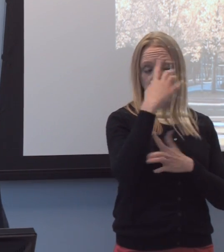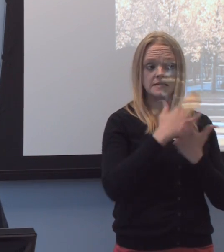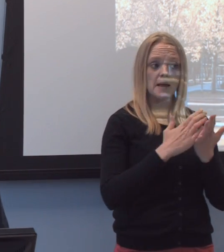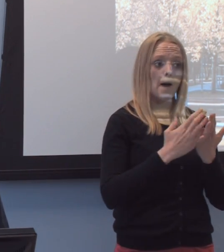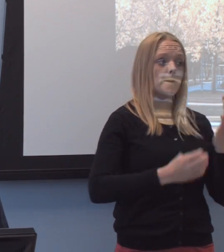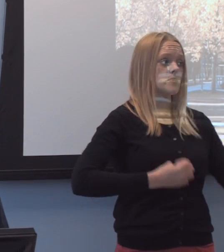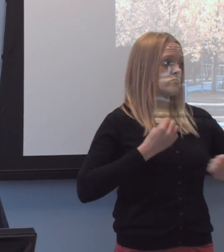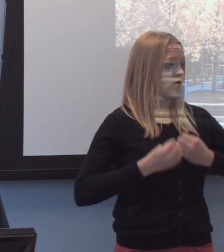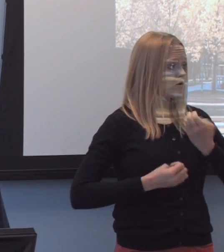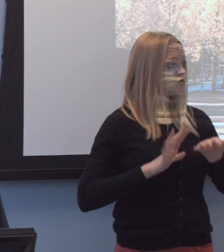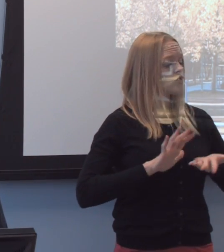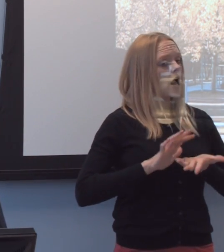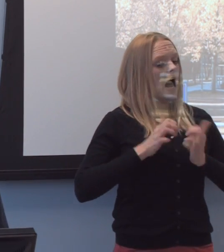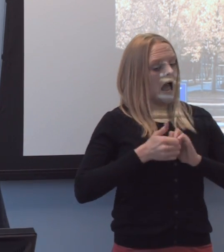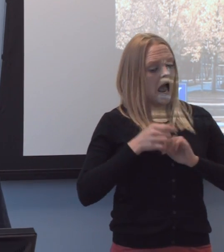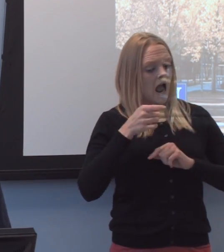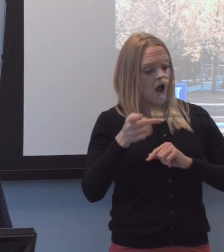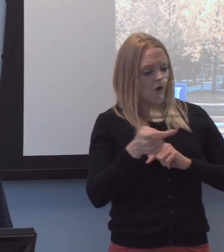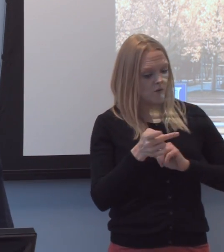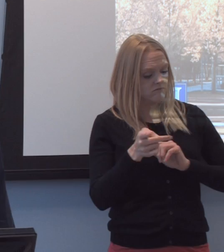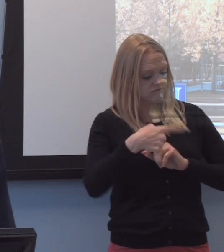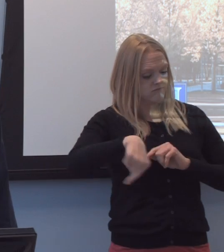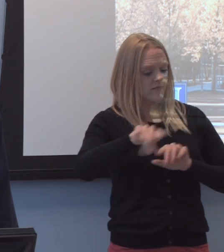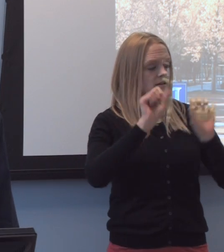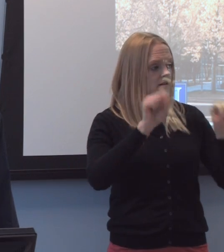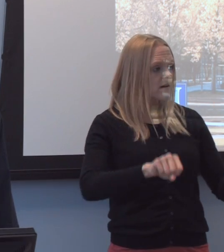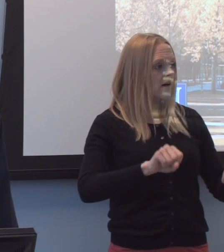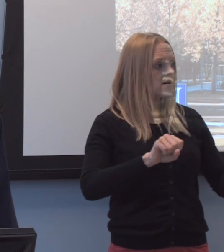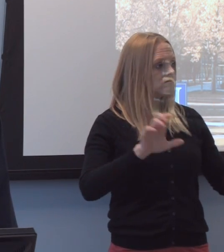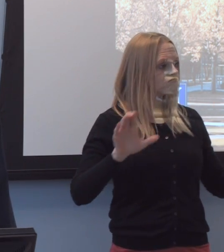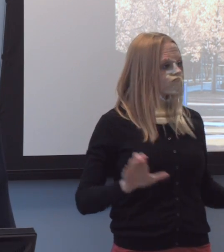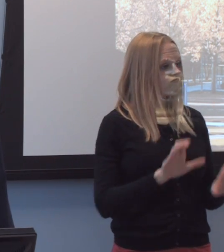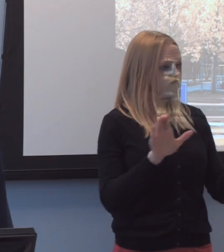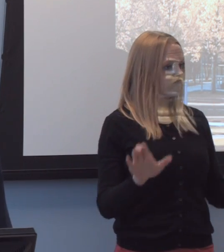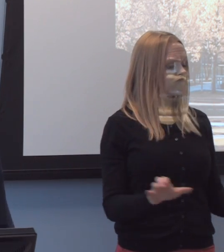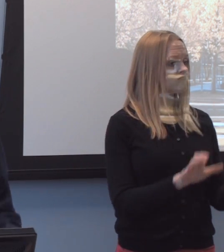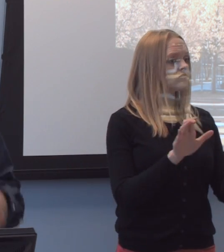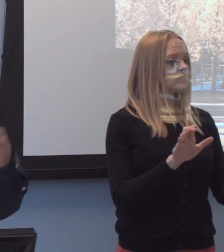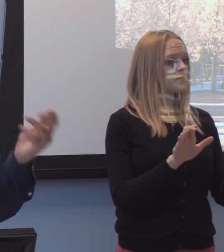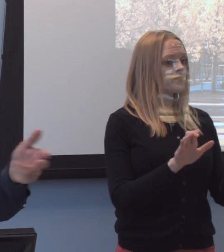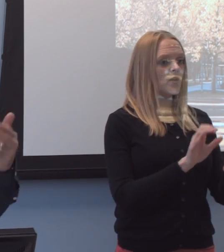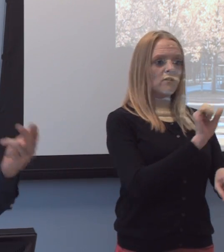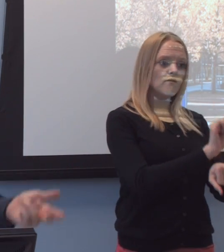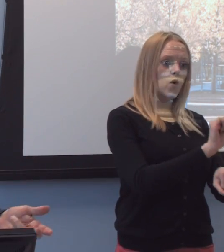how to perform, r-uh-uh-uh, vocationally relevant paths